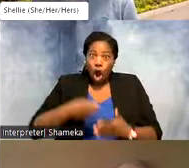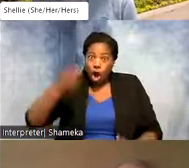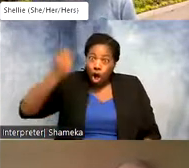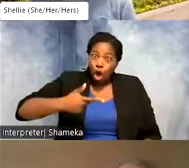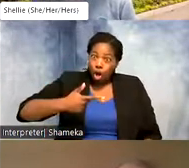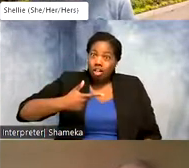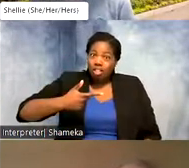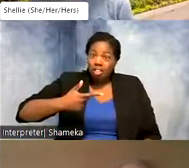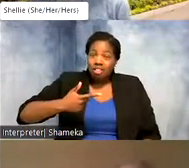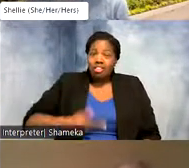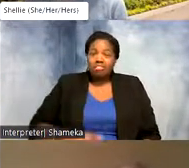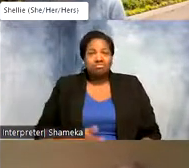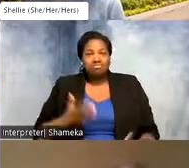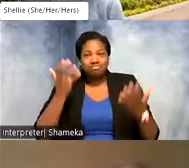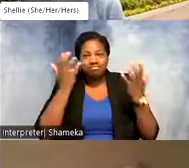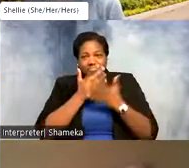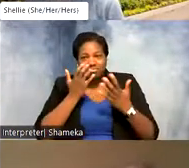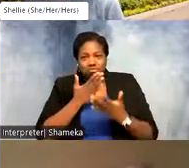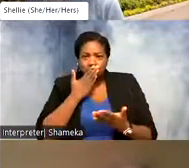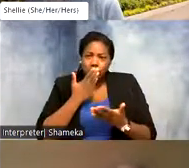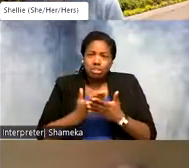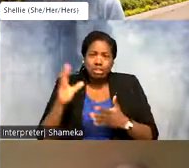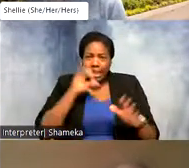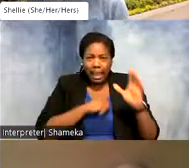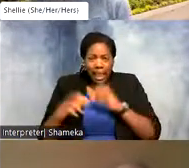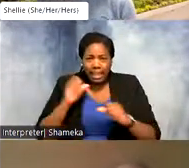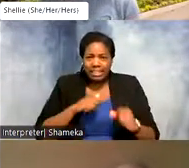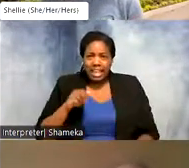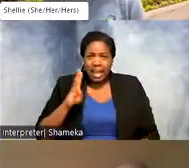Shellie: That's amazing and we had some great guesses. Abby said that the killdeer is their